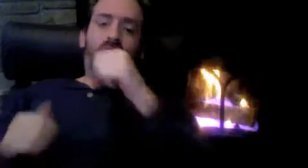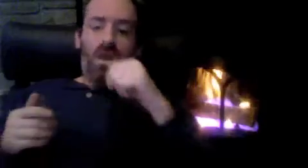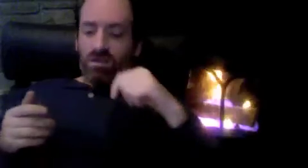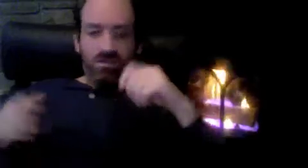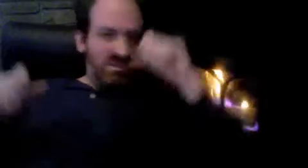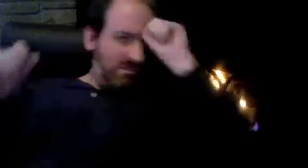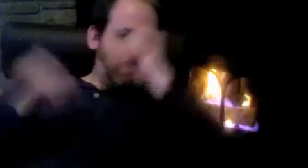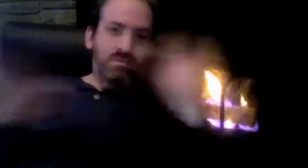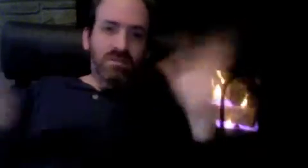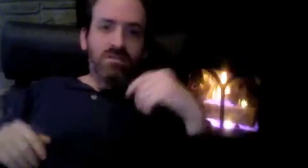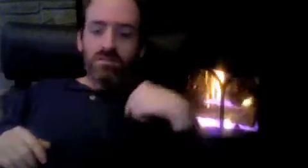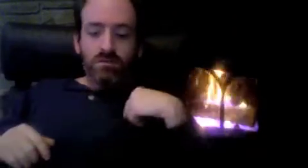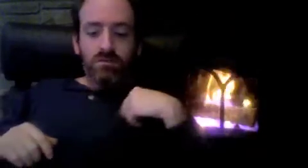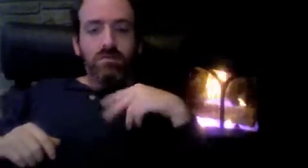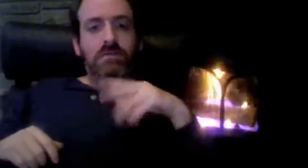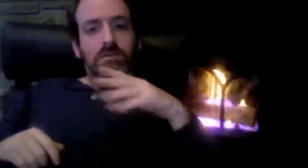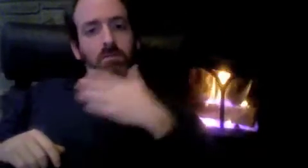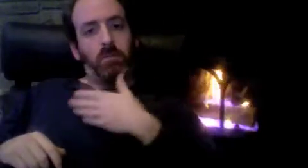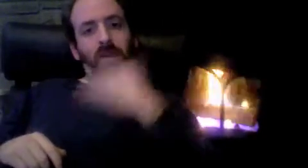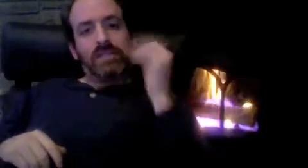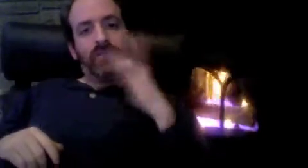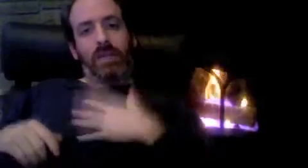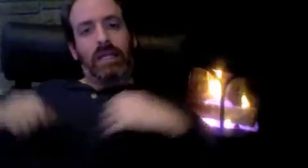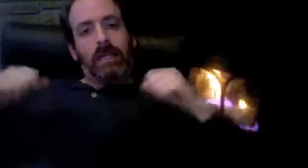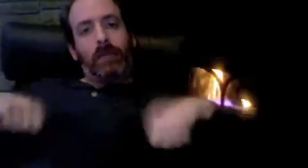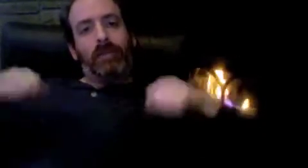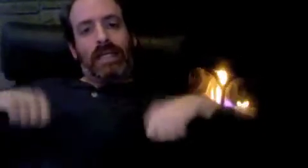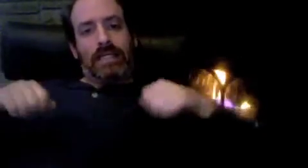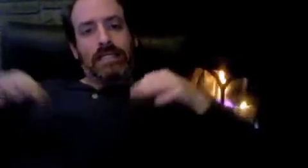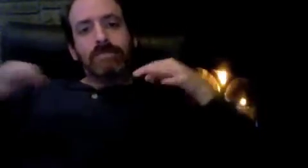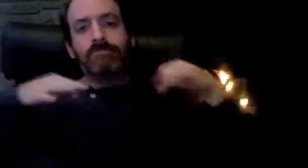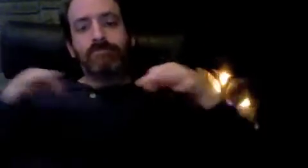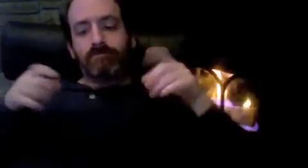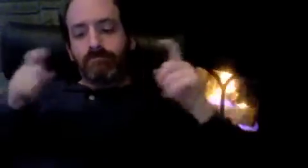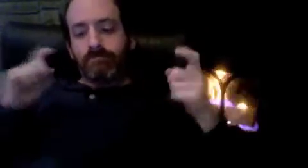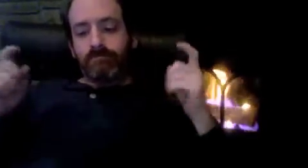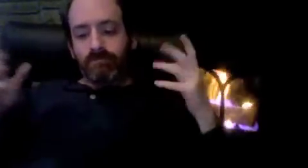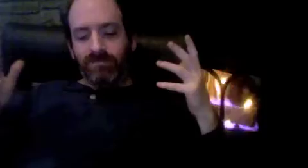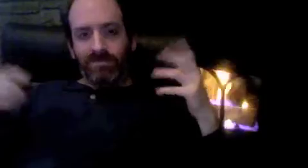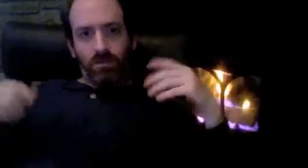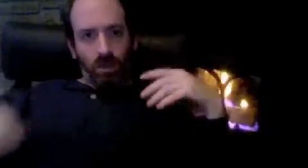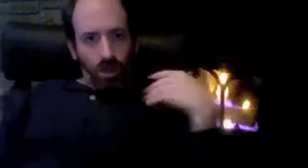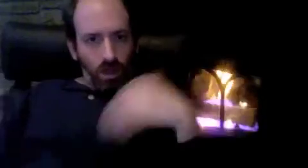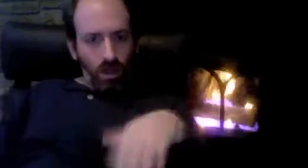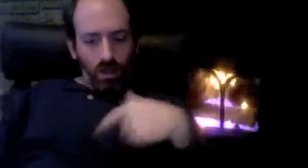Frankly, I'm not a lawyer. I can do as much as I can with this FNPRM. I'm trying my best to decipher them.